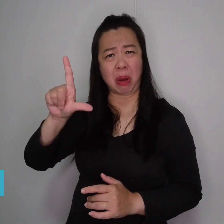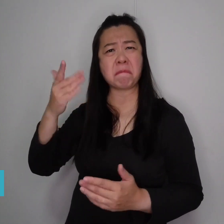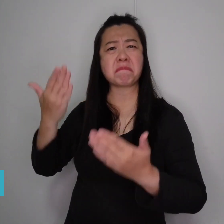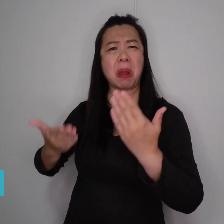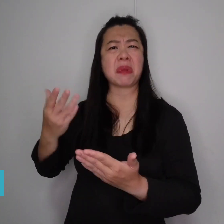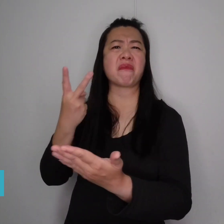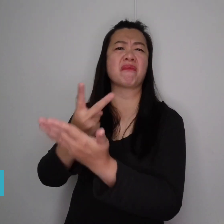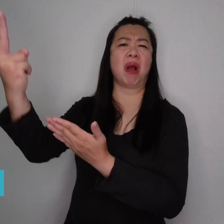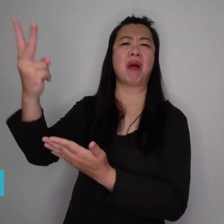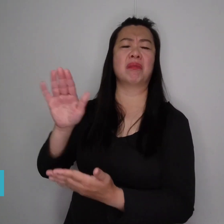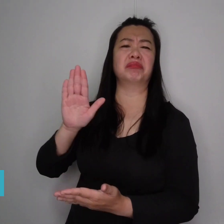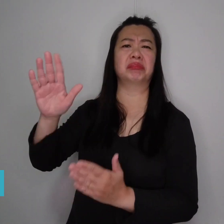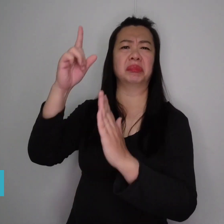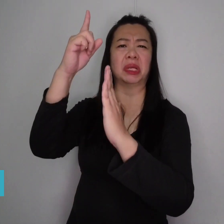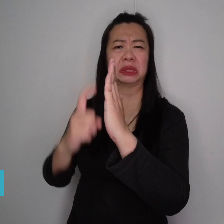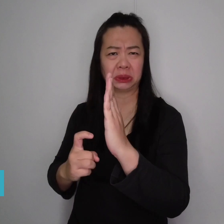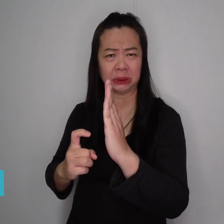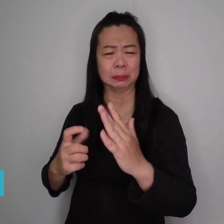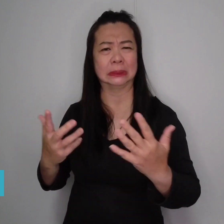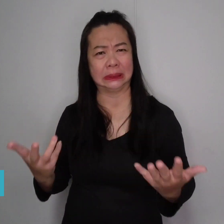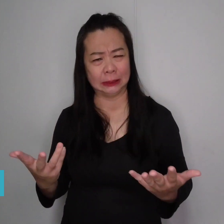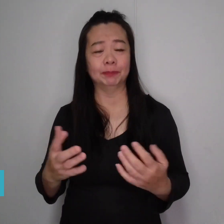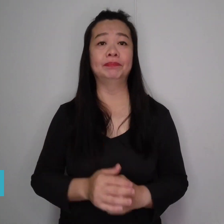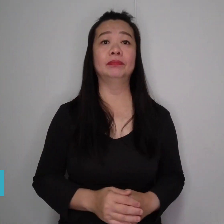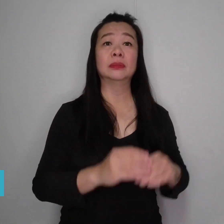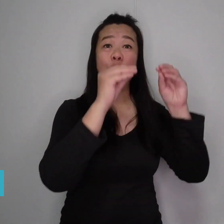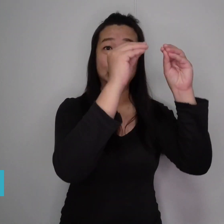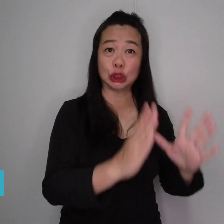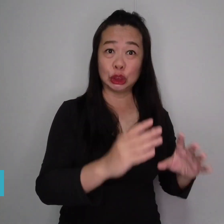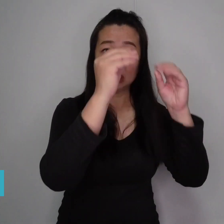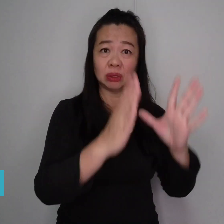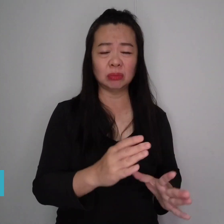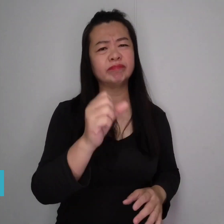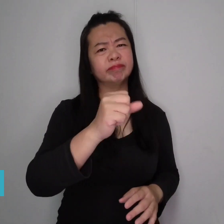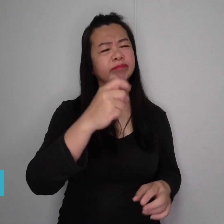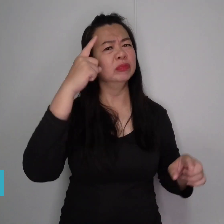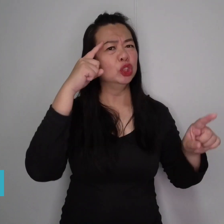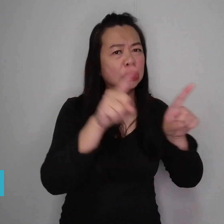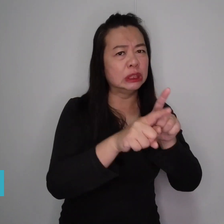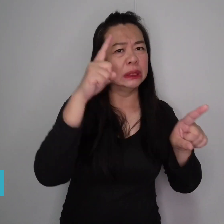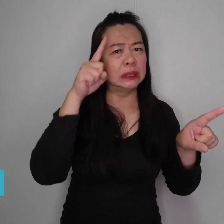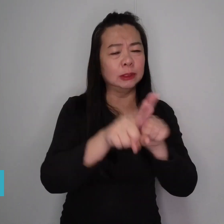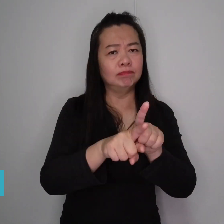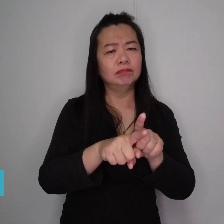He said if he continued to learn online, Rahul would most likely